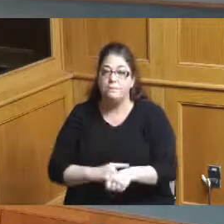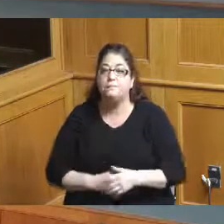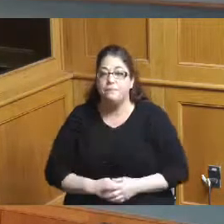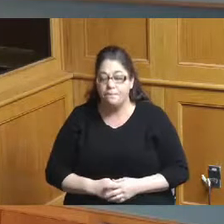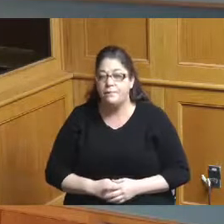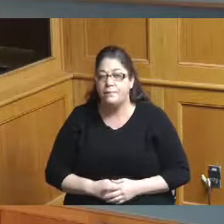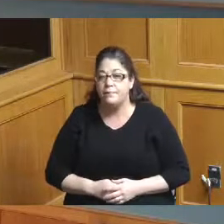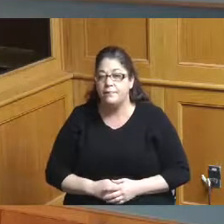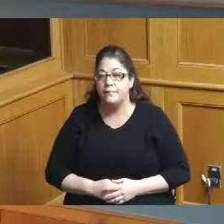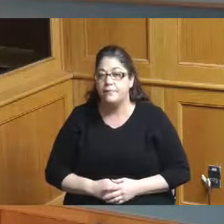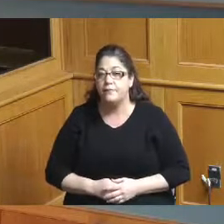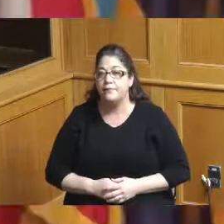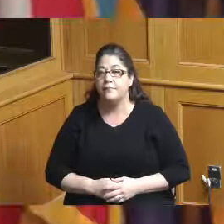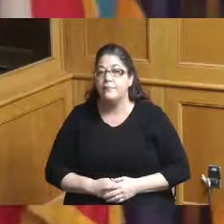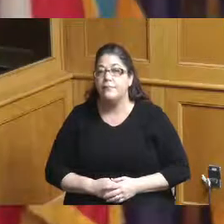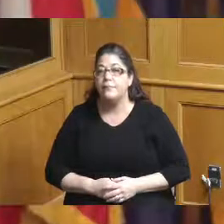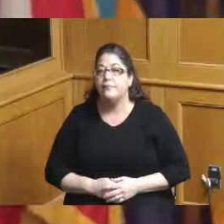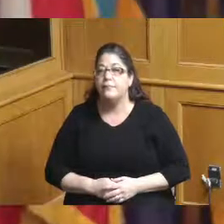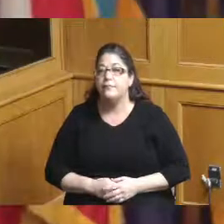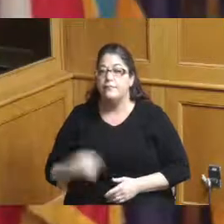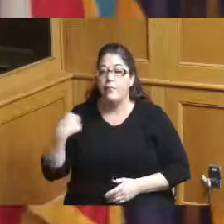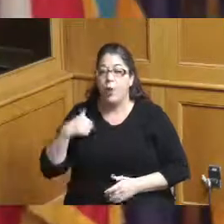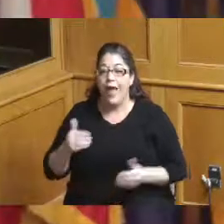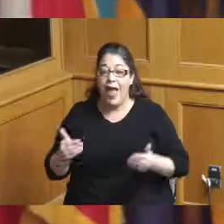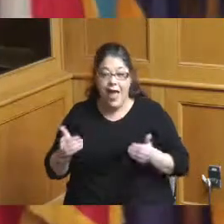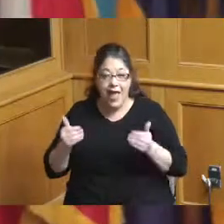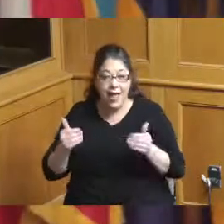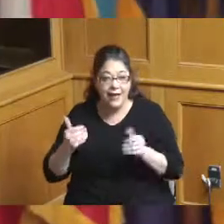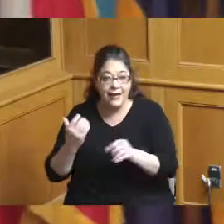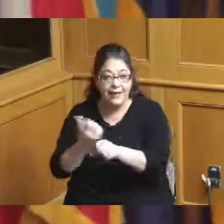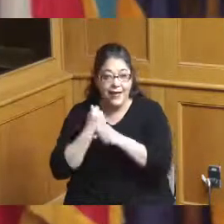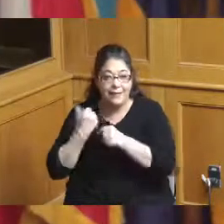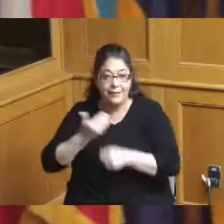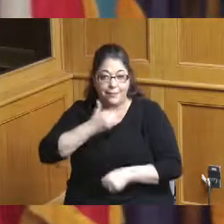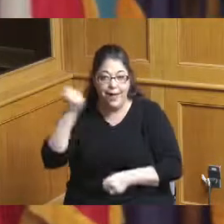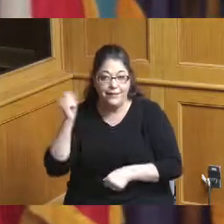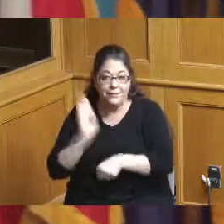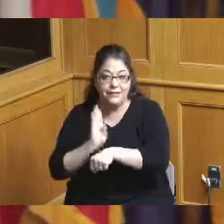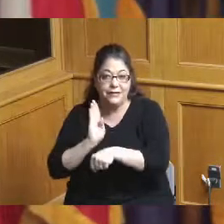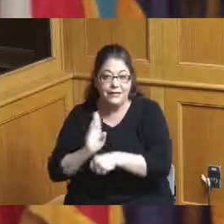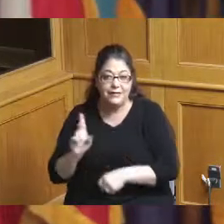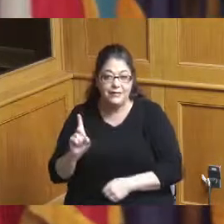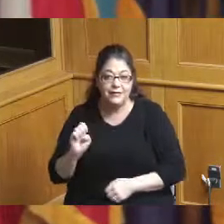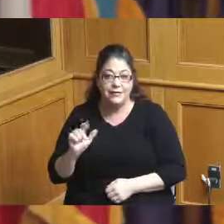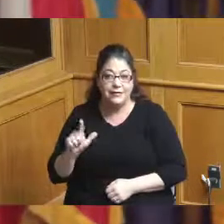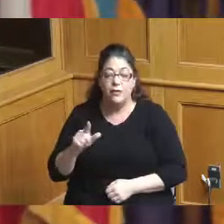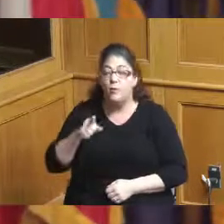and as you know we're moving forward we got to get the best business deal you mentioned the World Cup